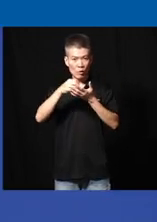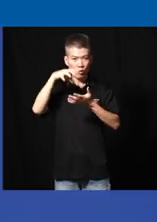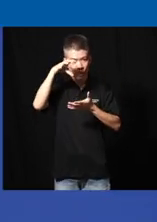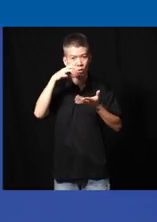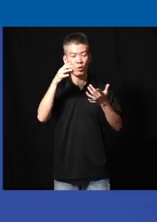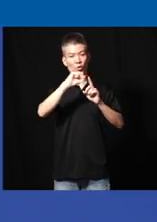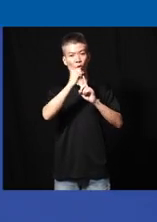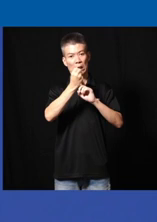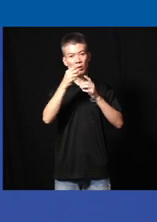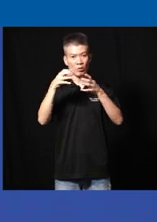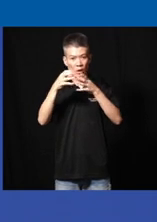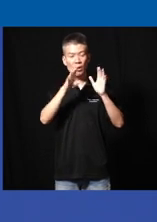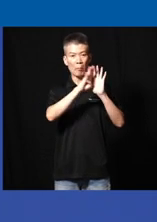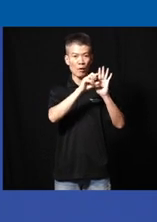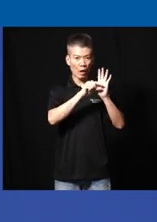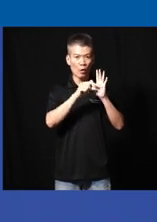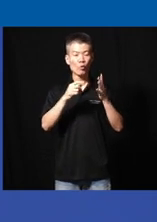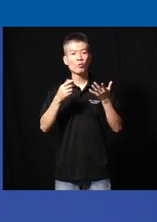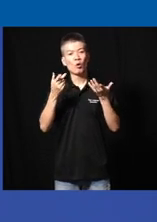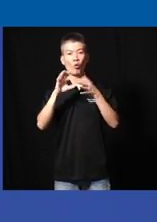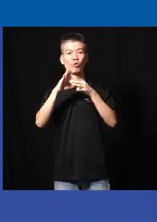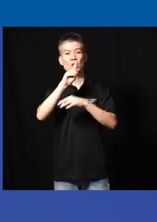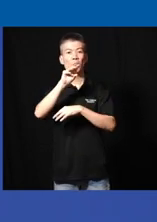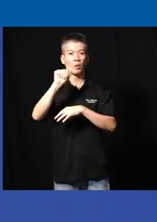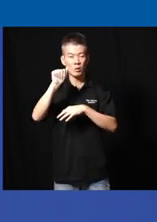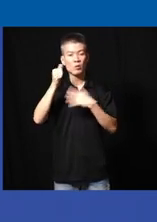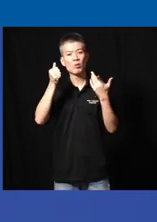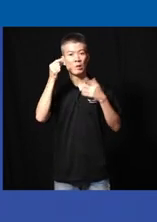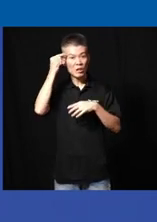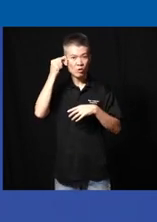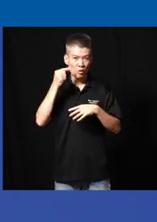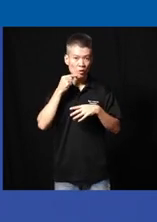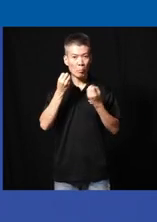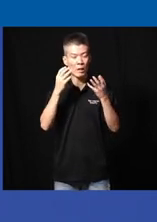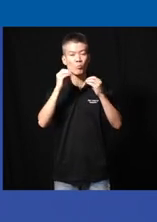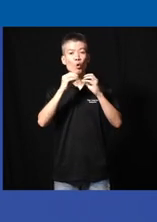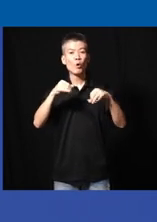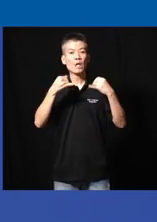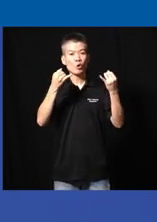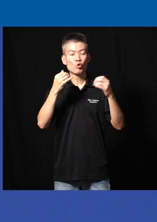society sector background of uh disability of gender and many more issues and we will use